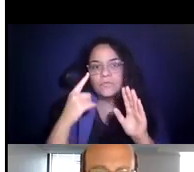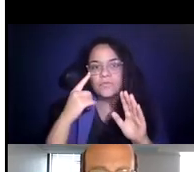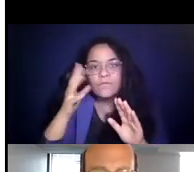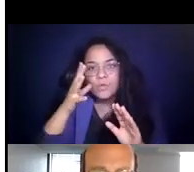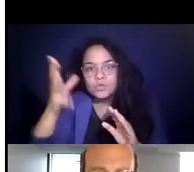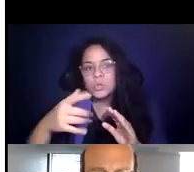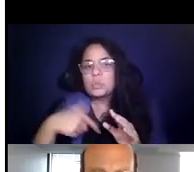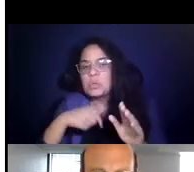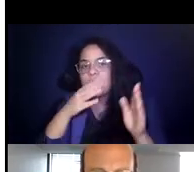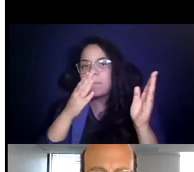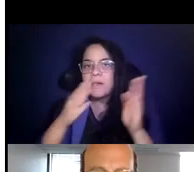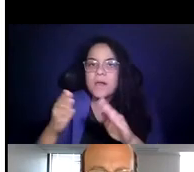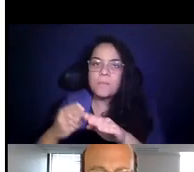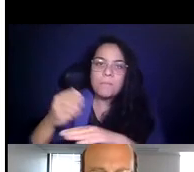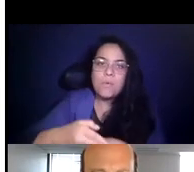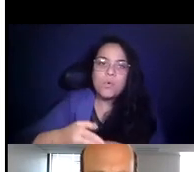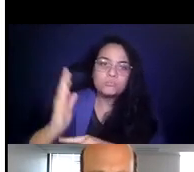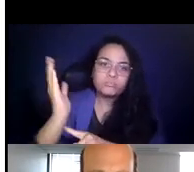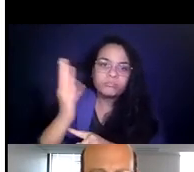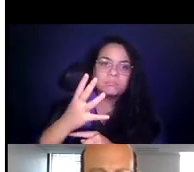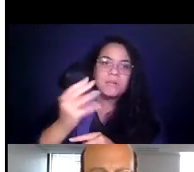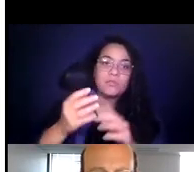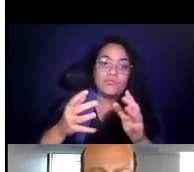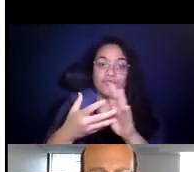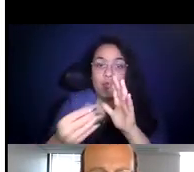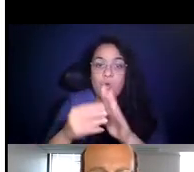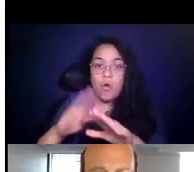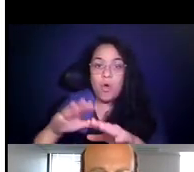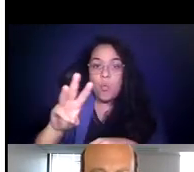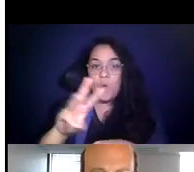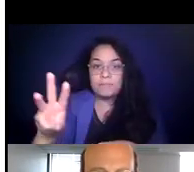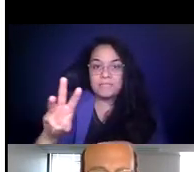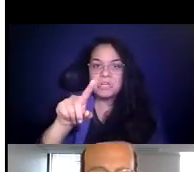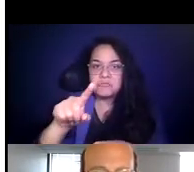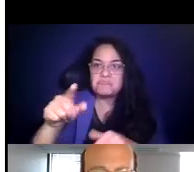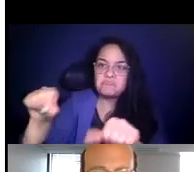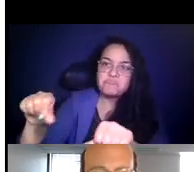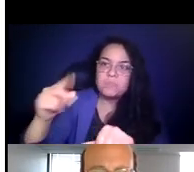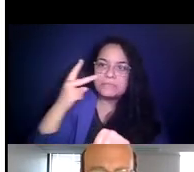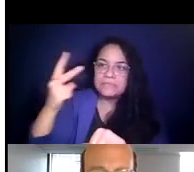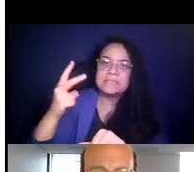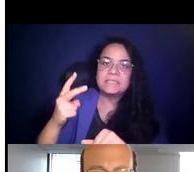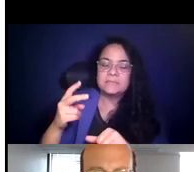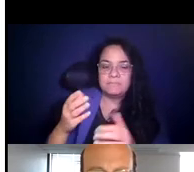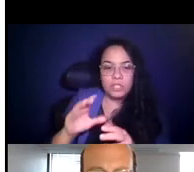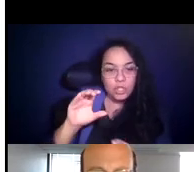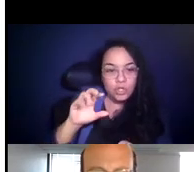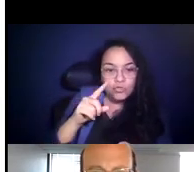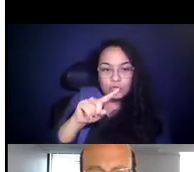15:28:47 We'll post this presentation and the recording on our website so you can check the chat feature in Zoom where the website transit